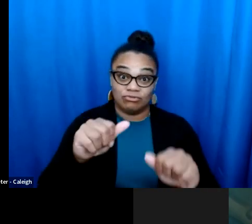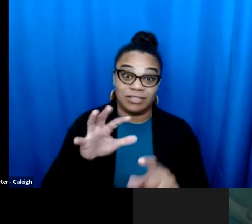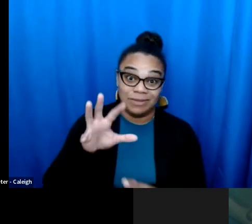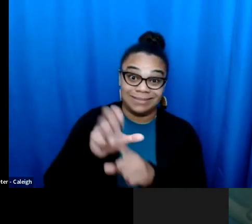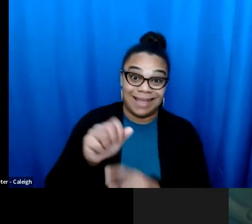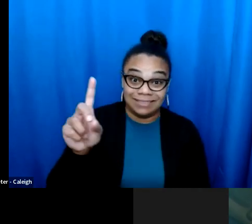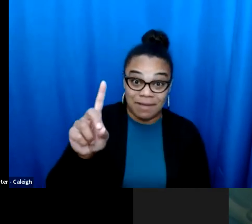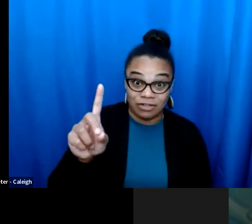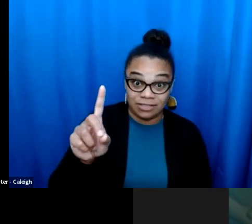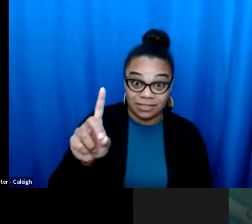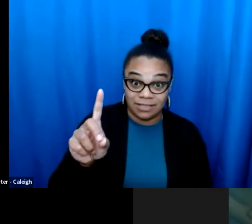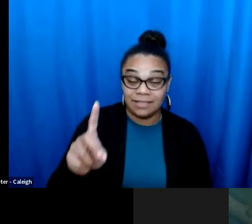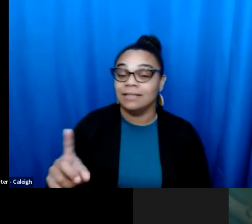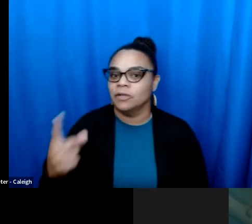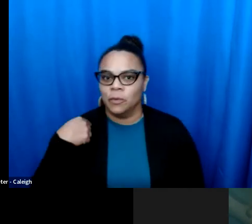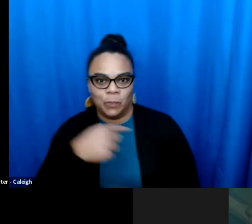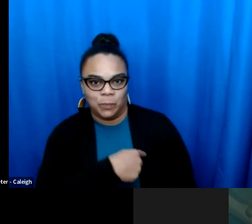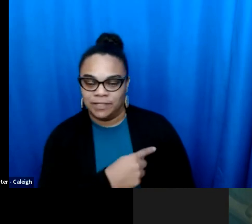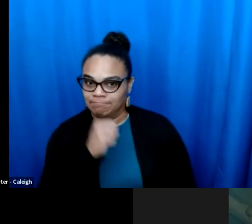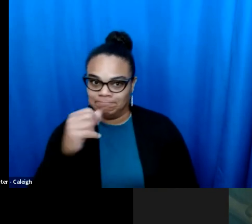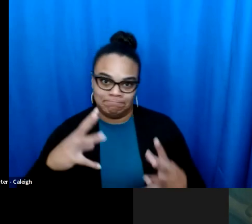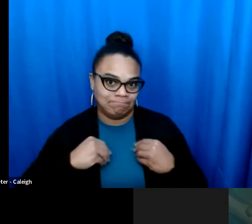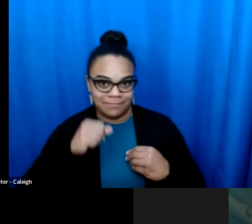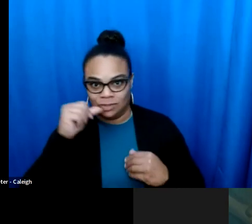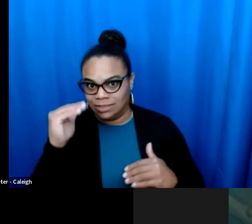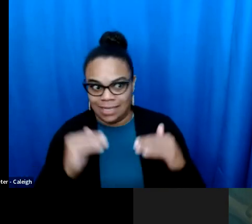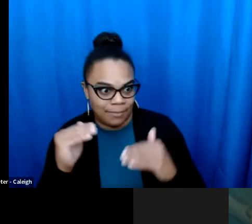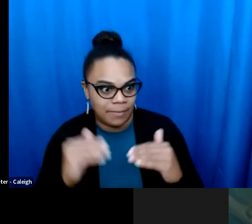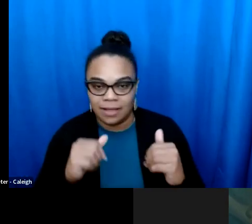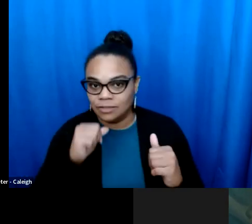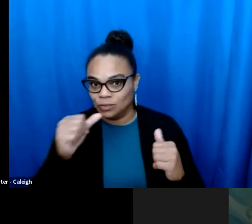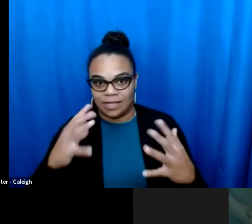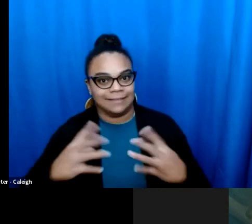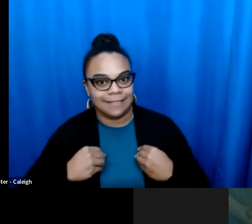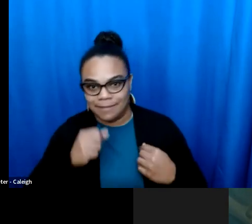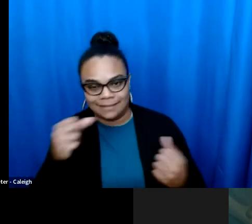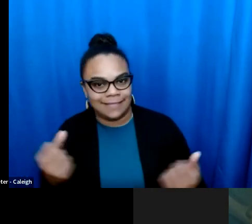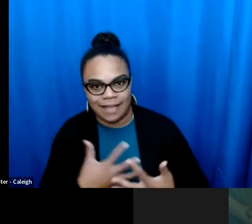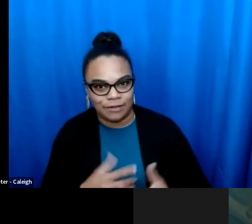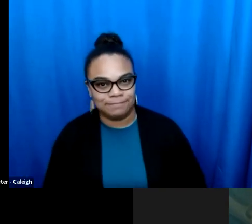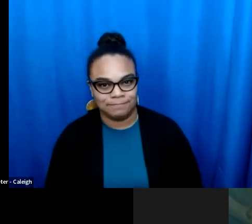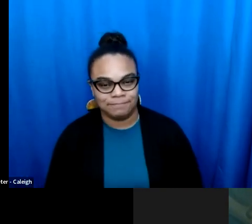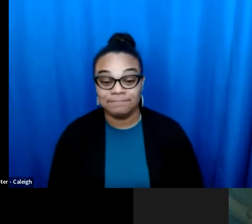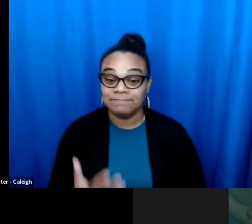of people. That would be the advice I would give to you is democracy is under A fight, join in the fight for democracy. What advice do you think Kansas have for folks instead states like Oregon